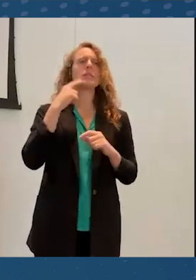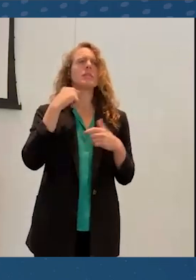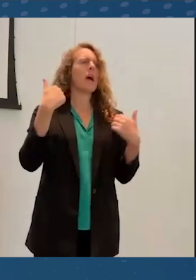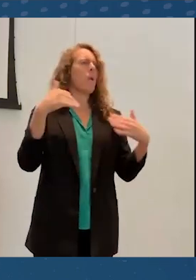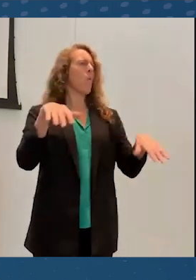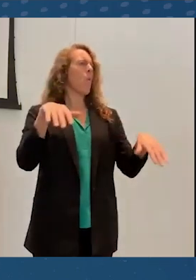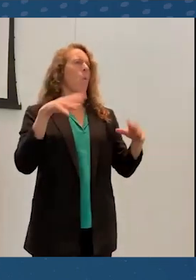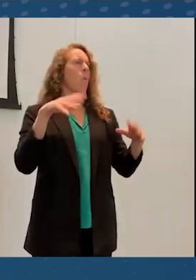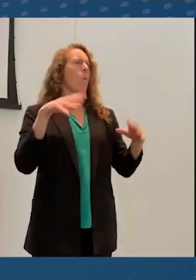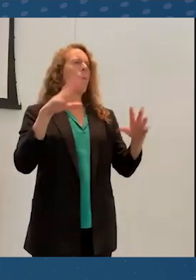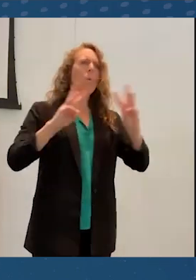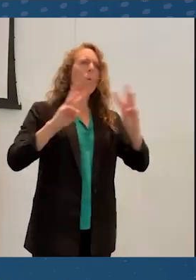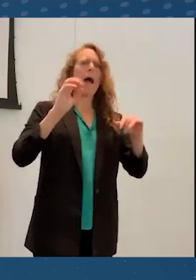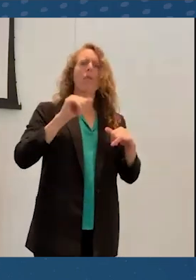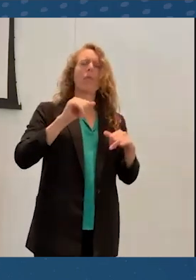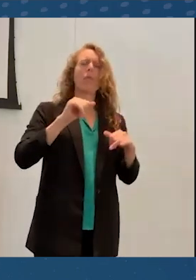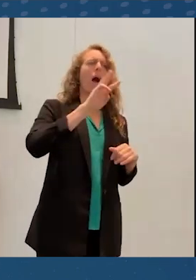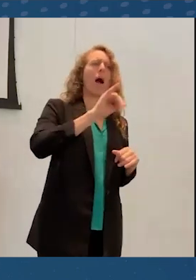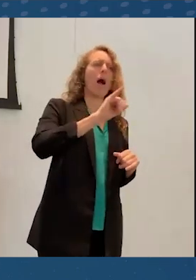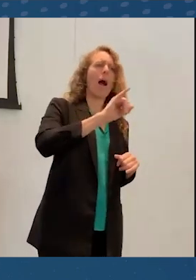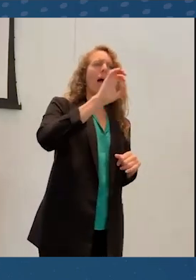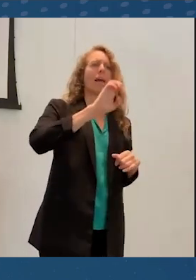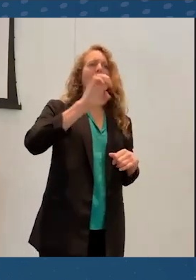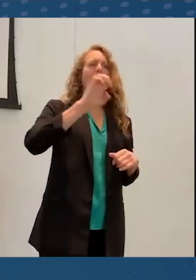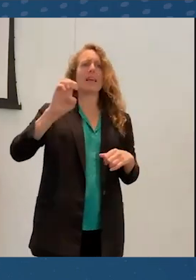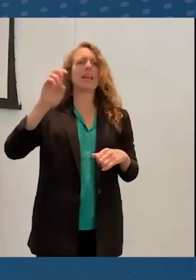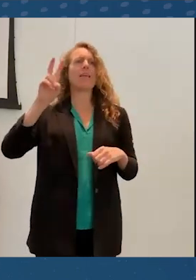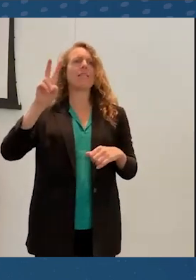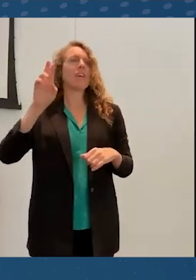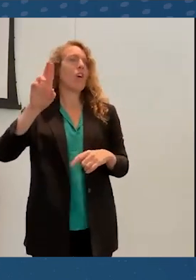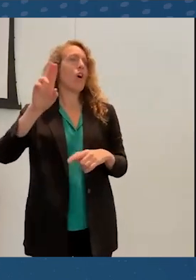The IEEE VR 2020 Conference just announced a venue change